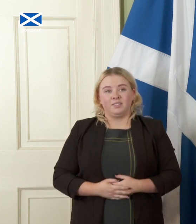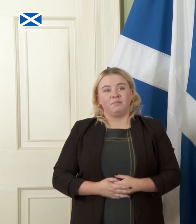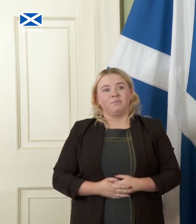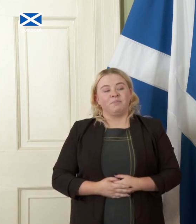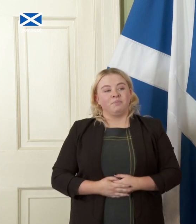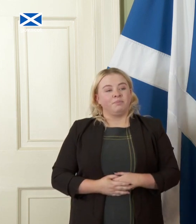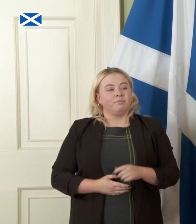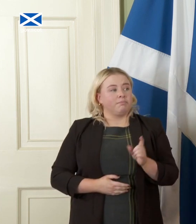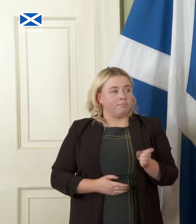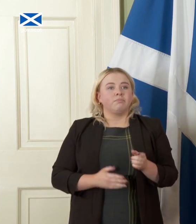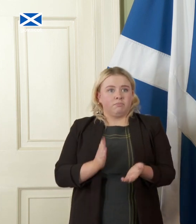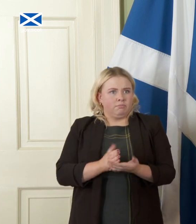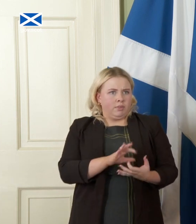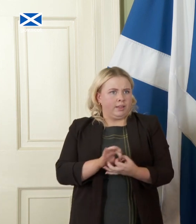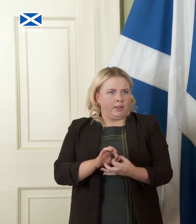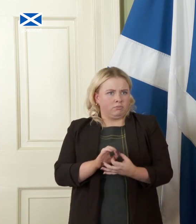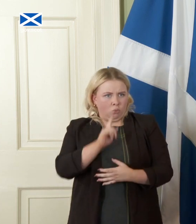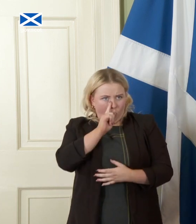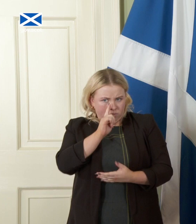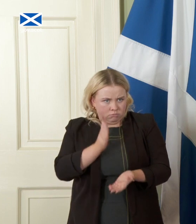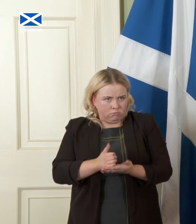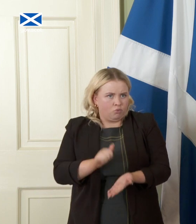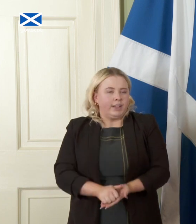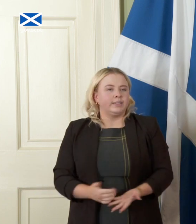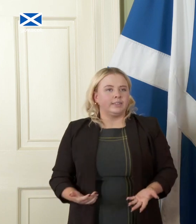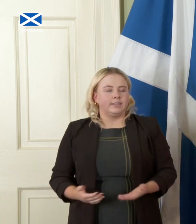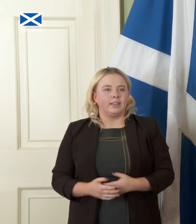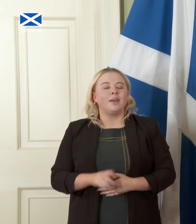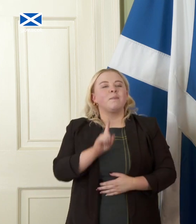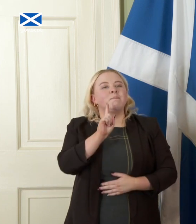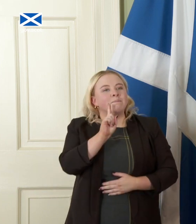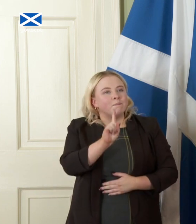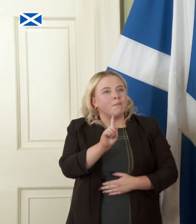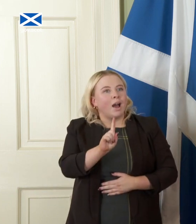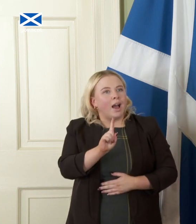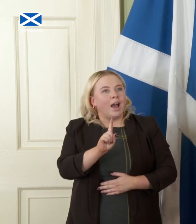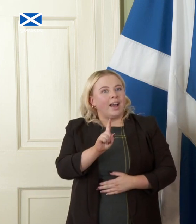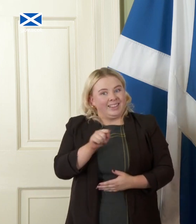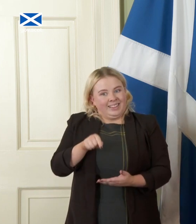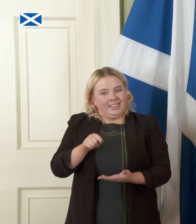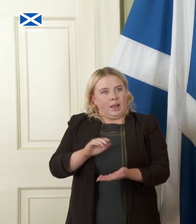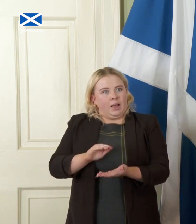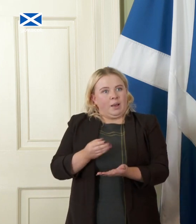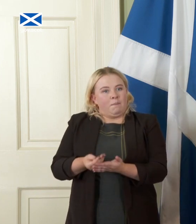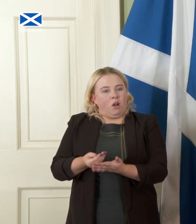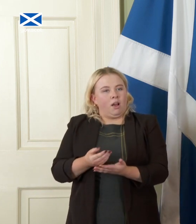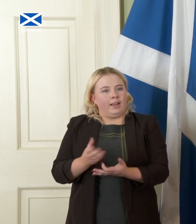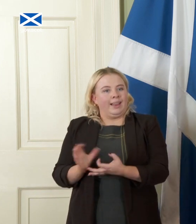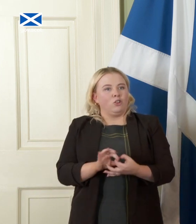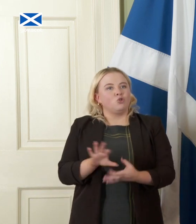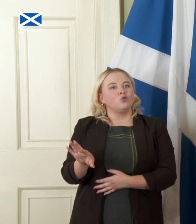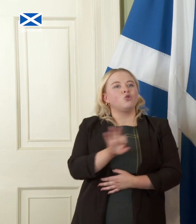so that is to do with the the oil revenues but therein lies the choice because of that what